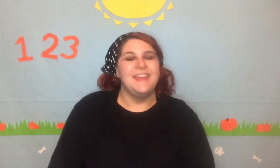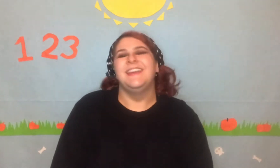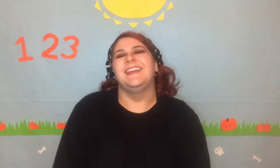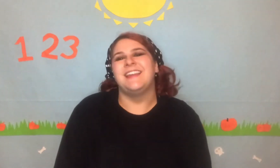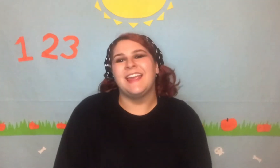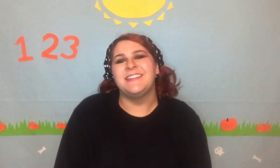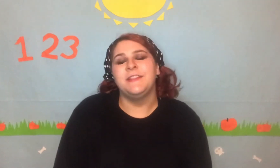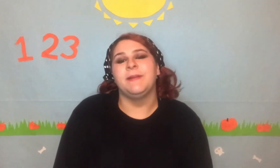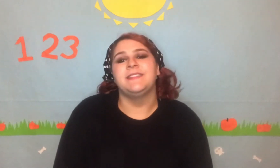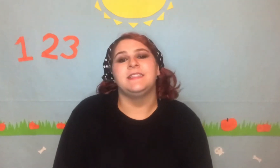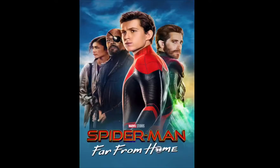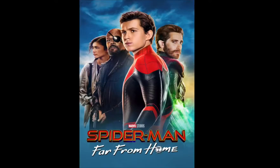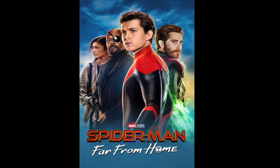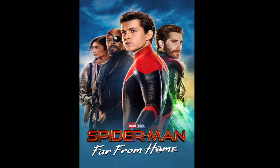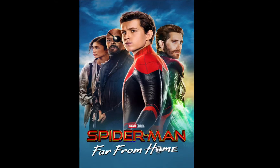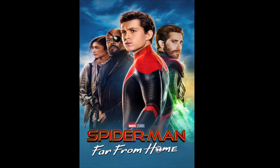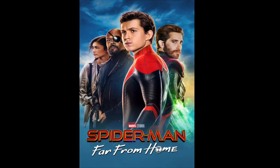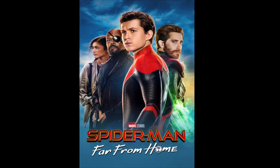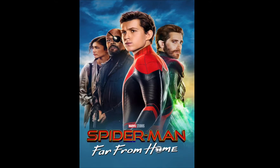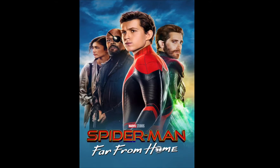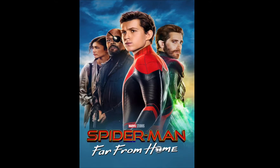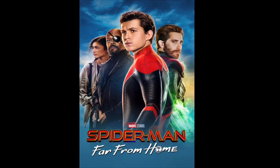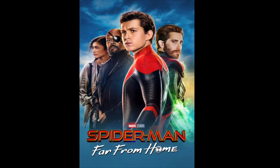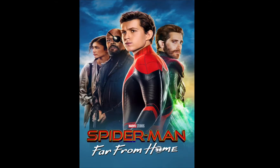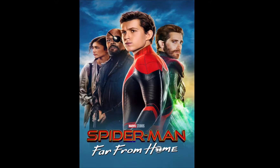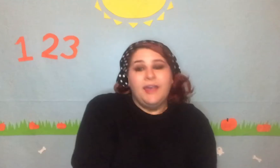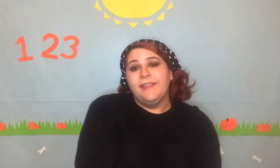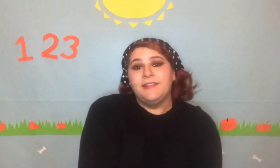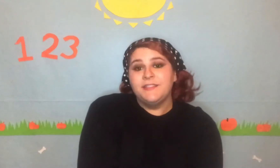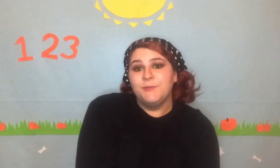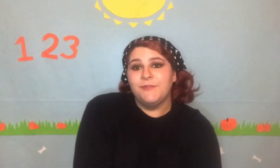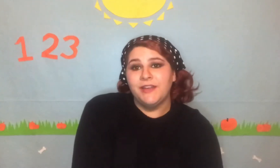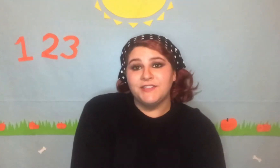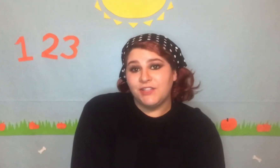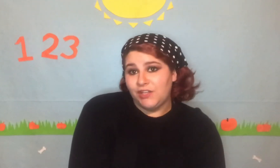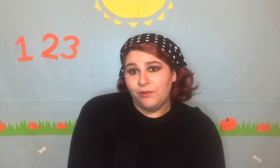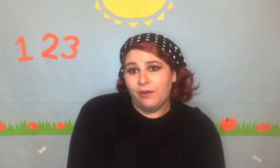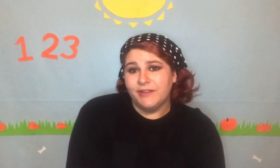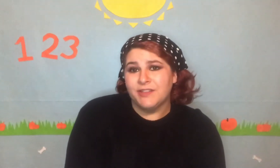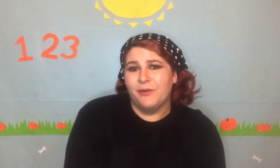In 18th place is Spider-Man: Far from Home. I like this movie, and it's cute on its own,